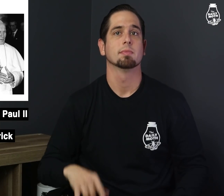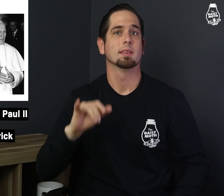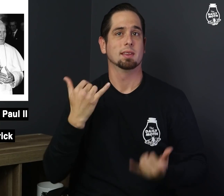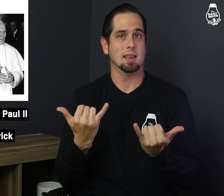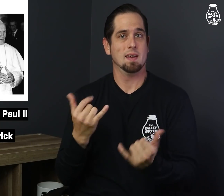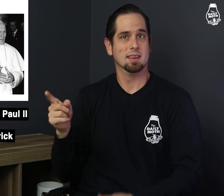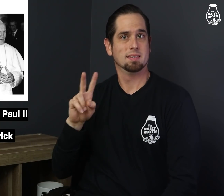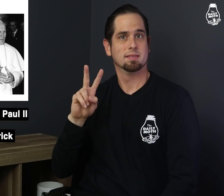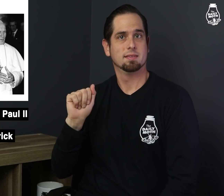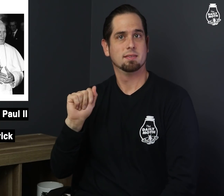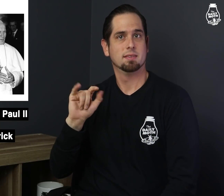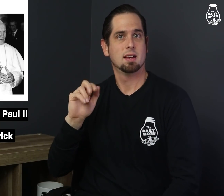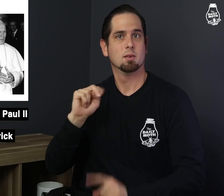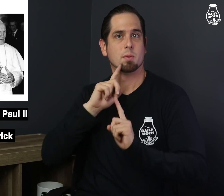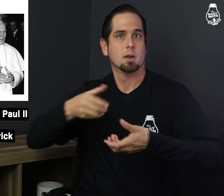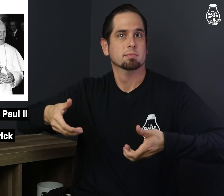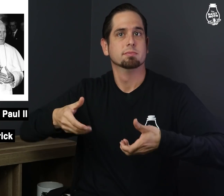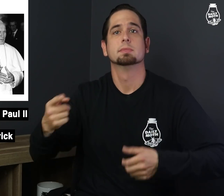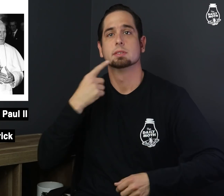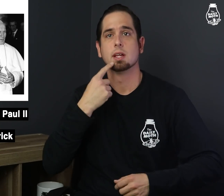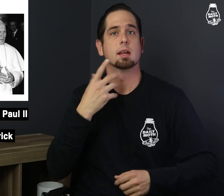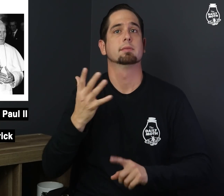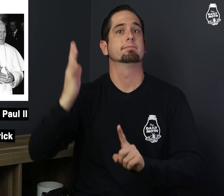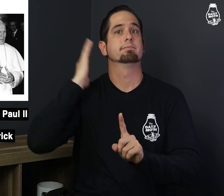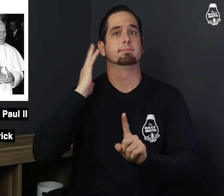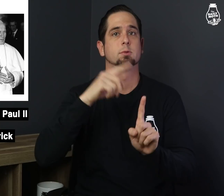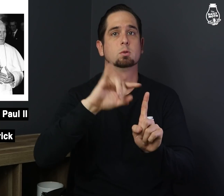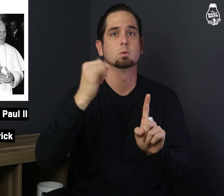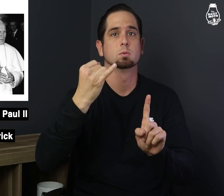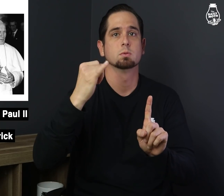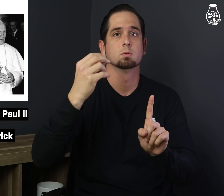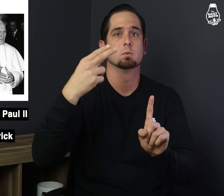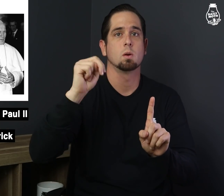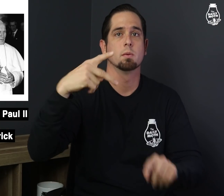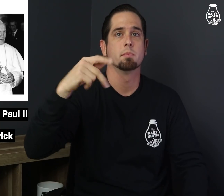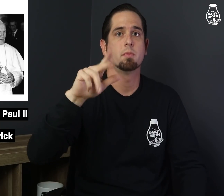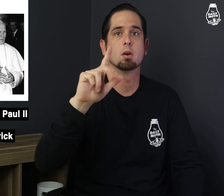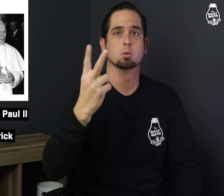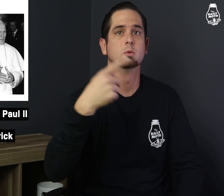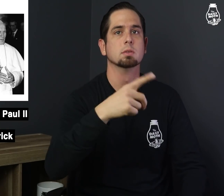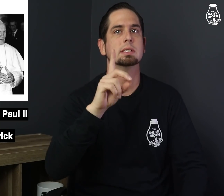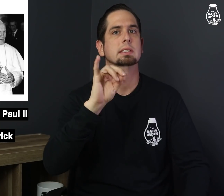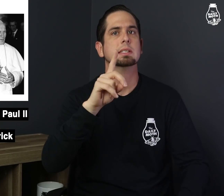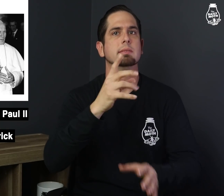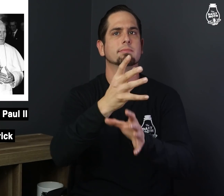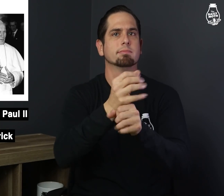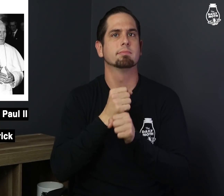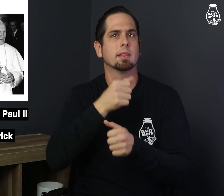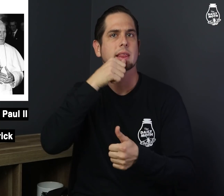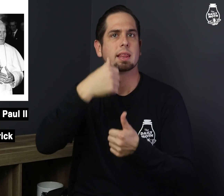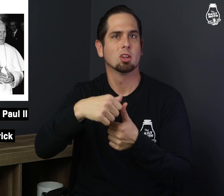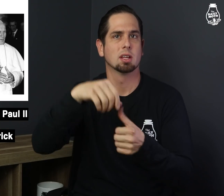The Vatican report said John Paul II received a letter